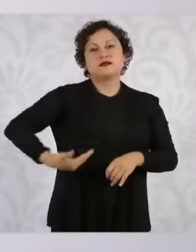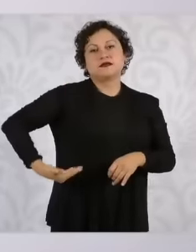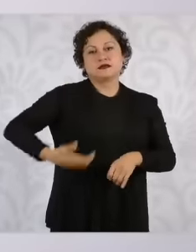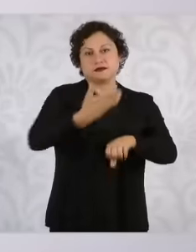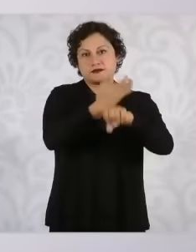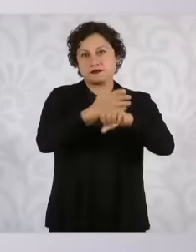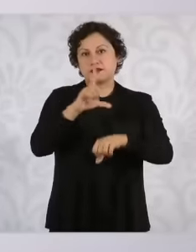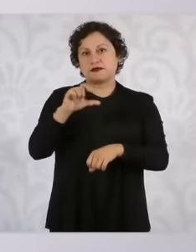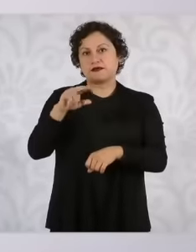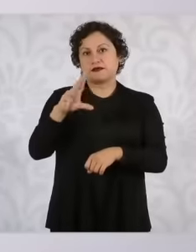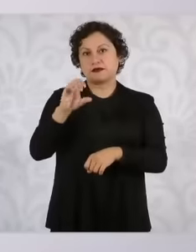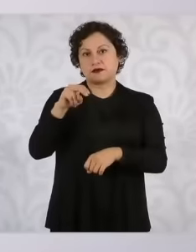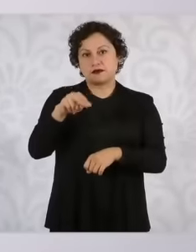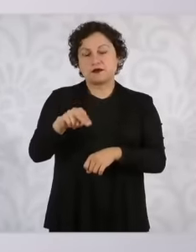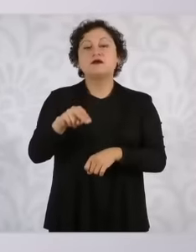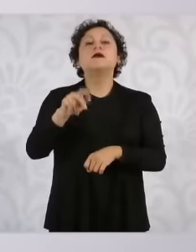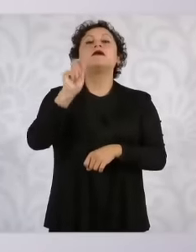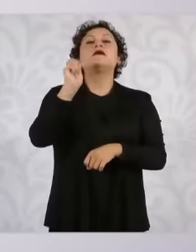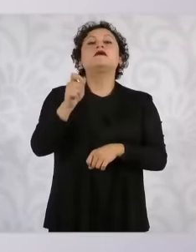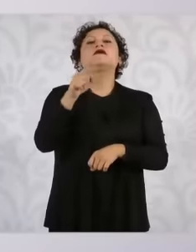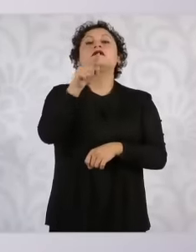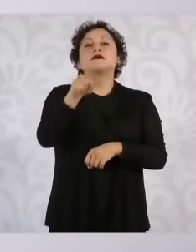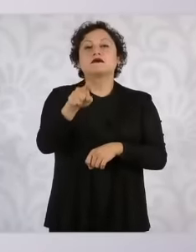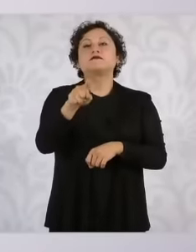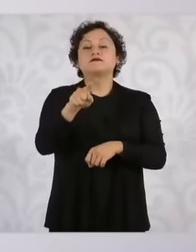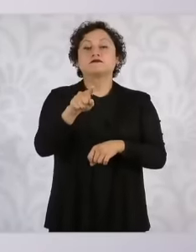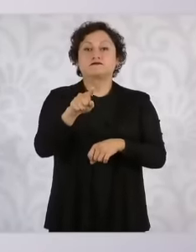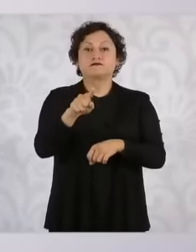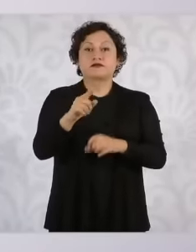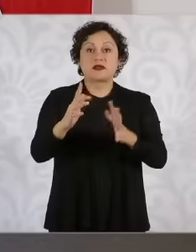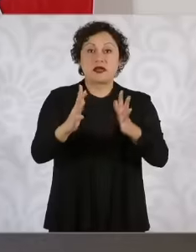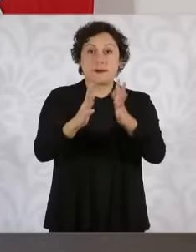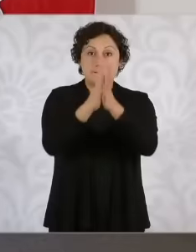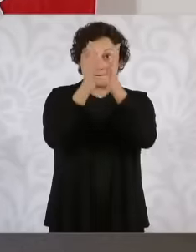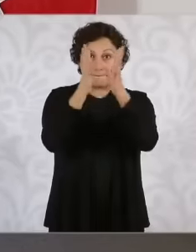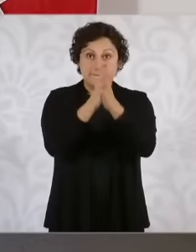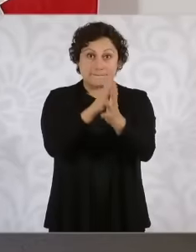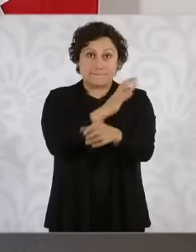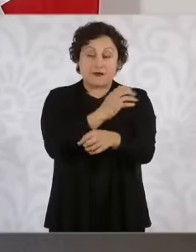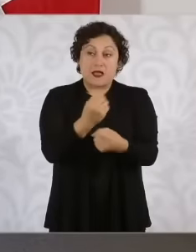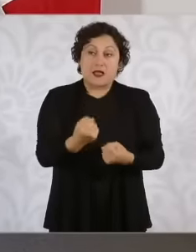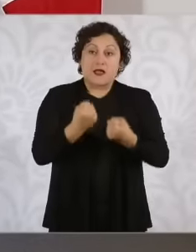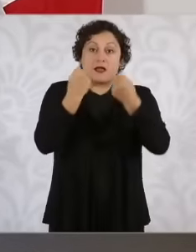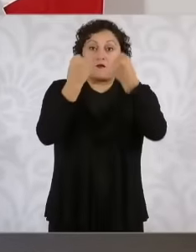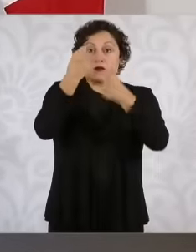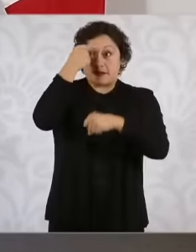is the power of the people by the people and for the people but in the country there is democracy and